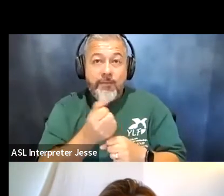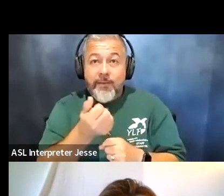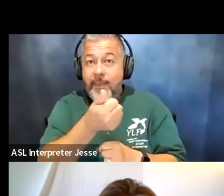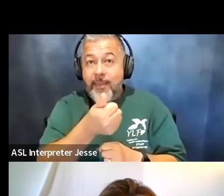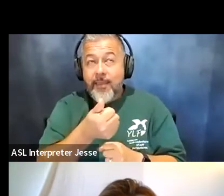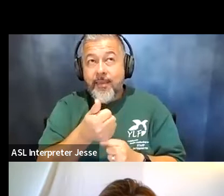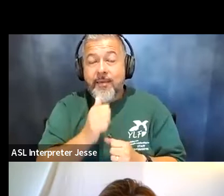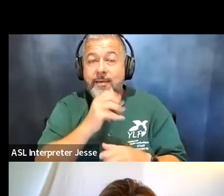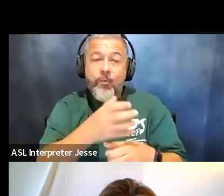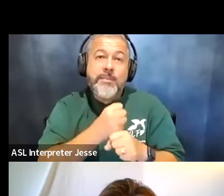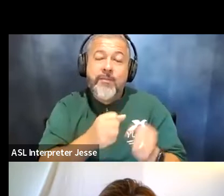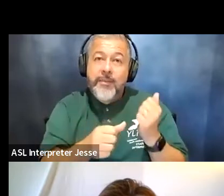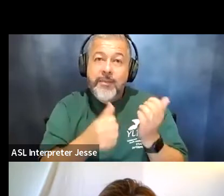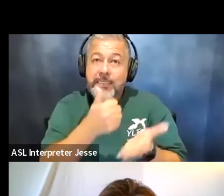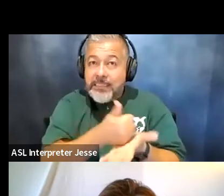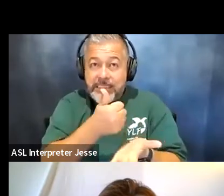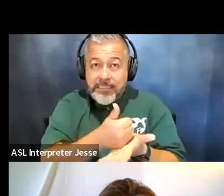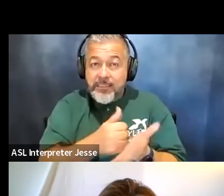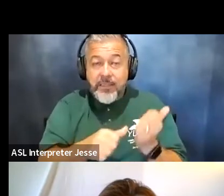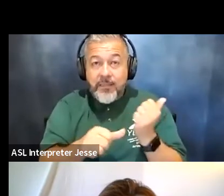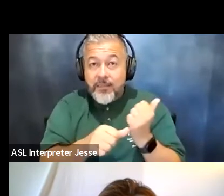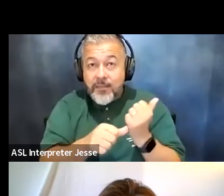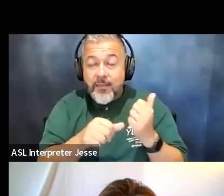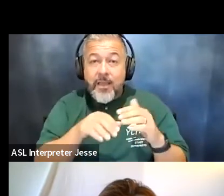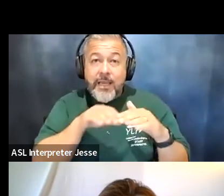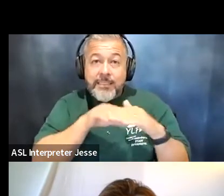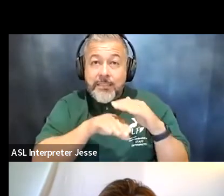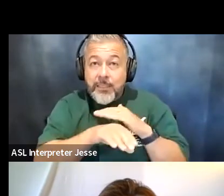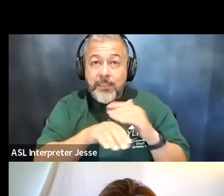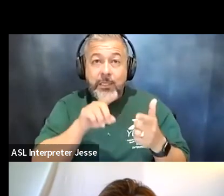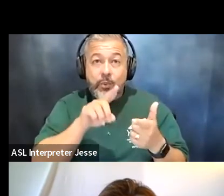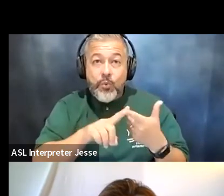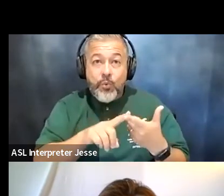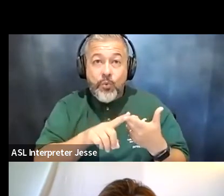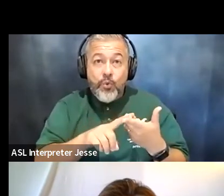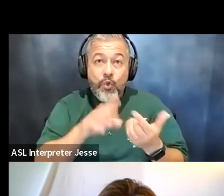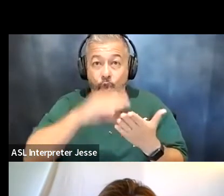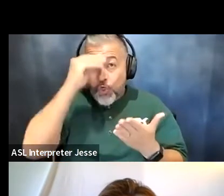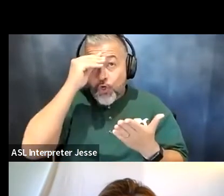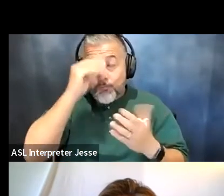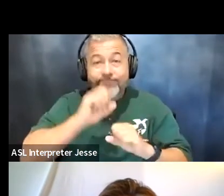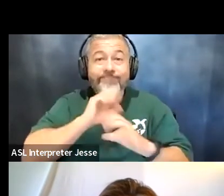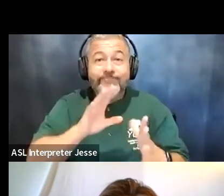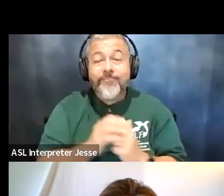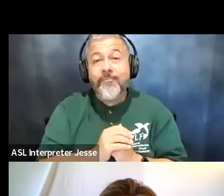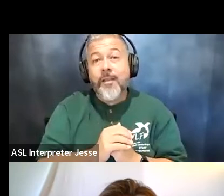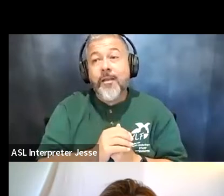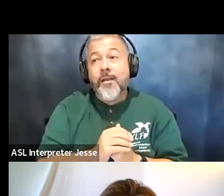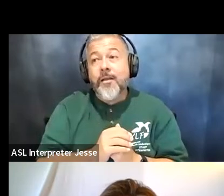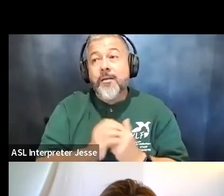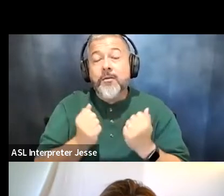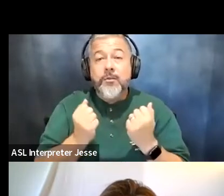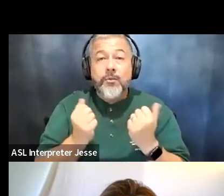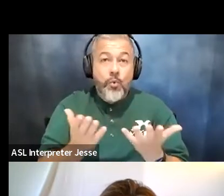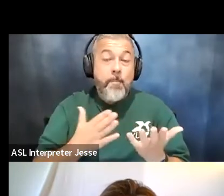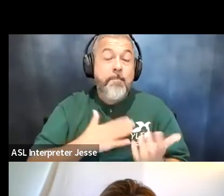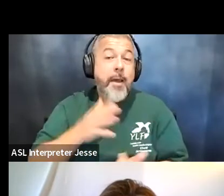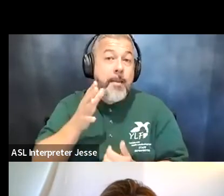getting the assistance and the um accessibility to learn and so um my mom noticed this